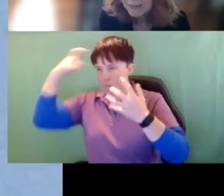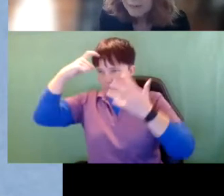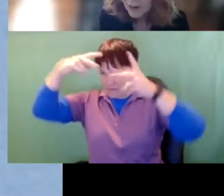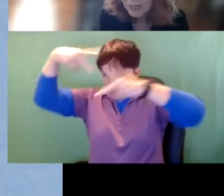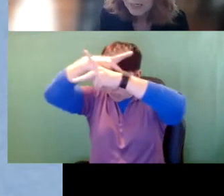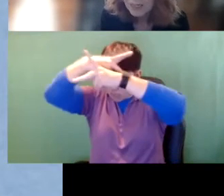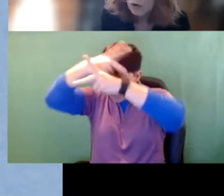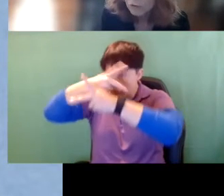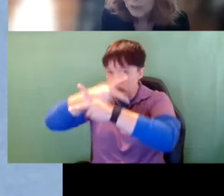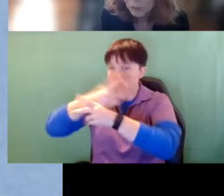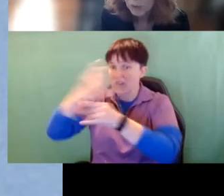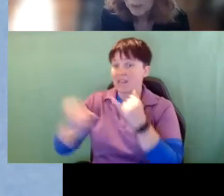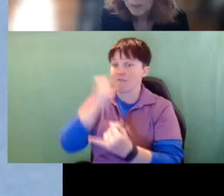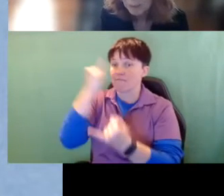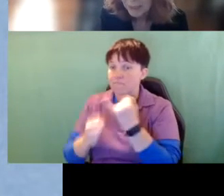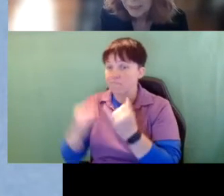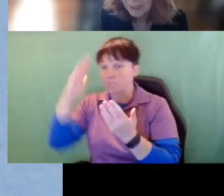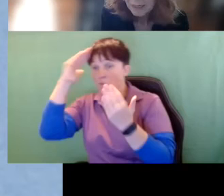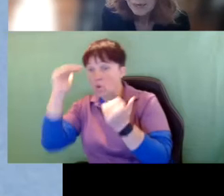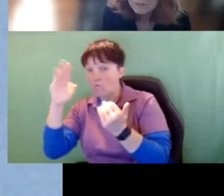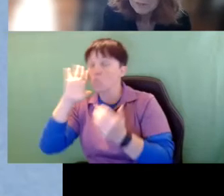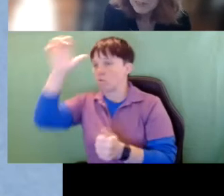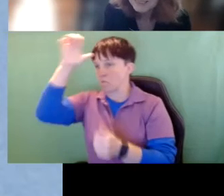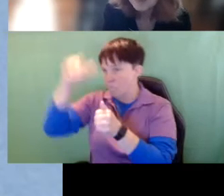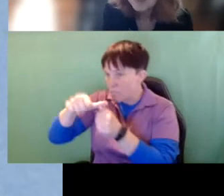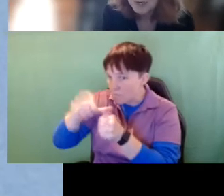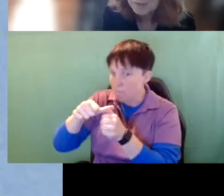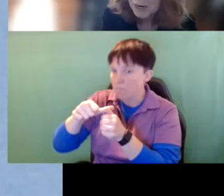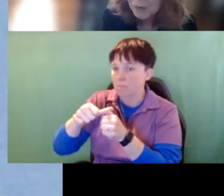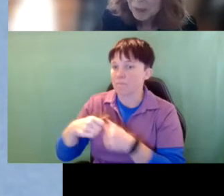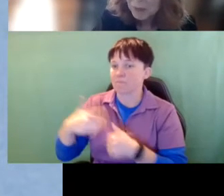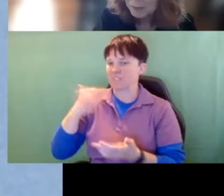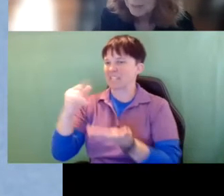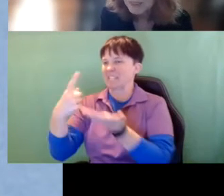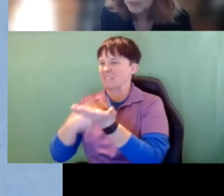And then finally, hopefully, we're remembering like sometimes that remembering piece. We